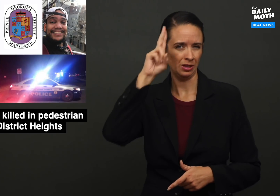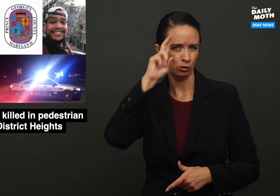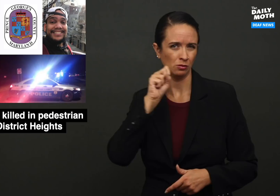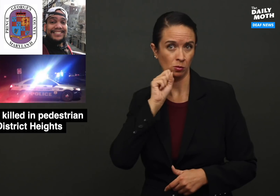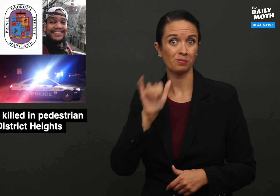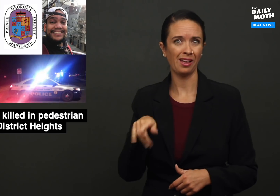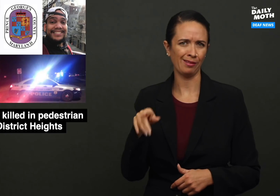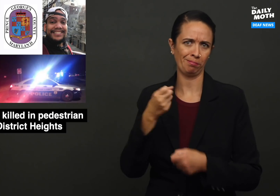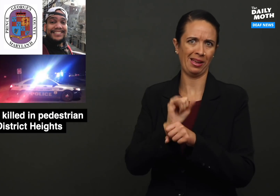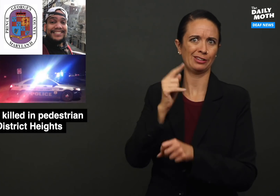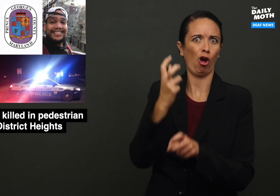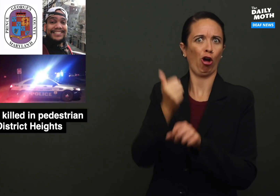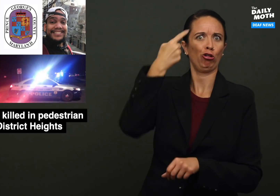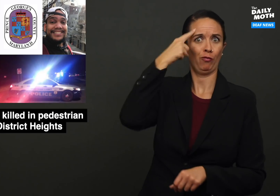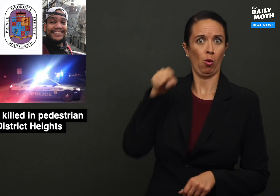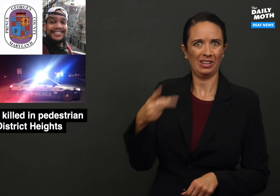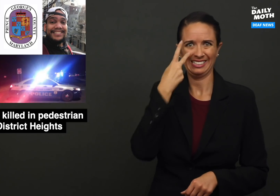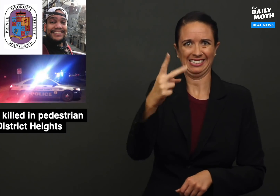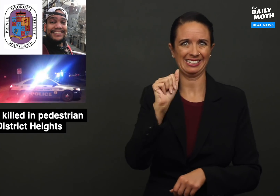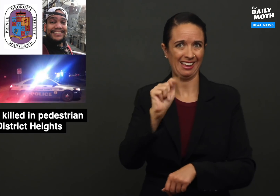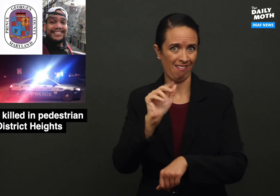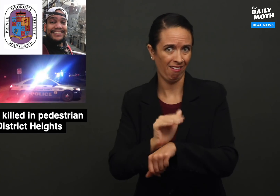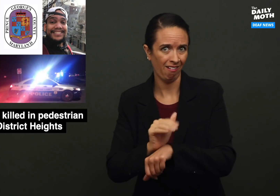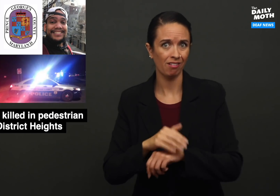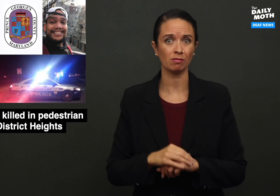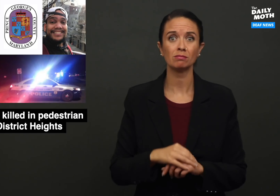which may make it harder for him to see at night.